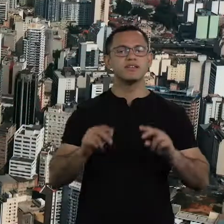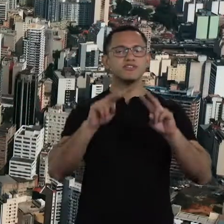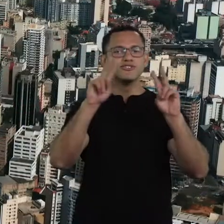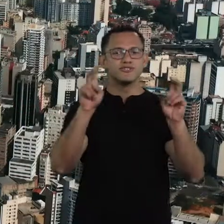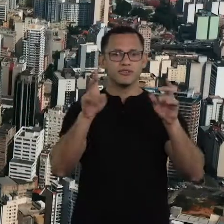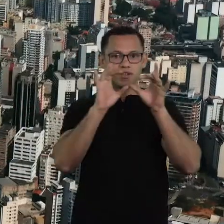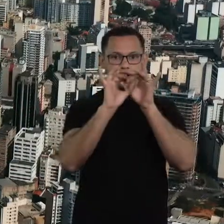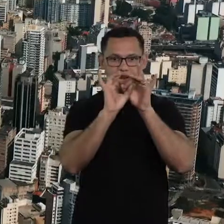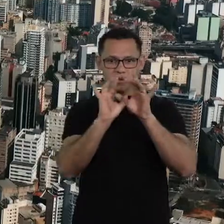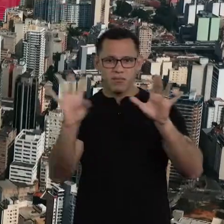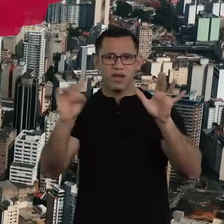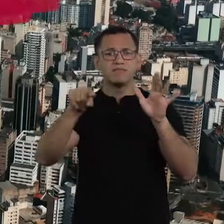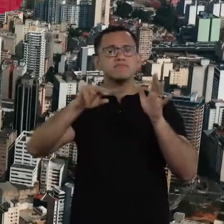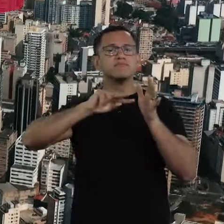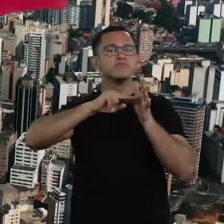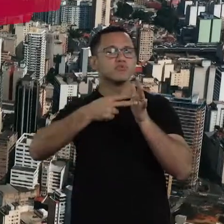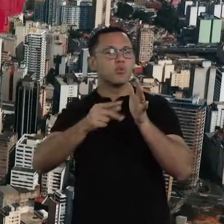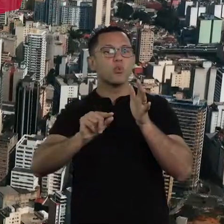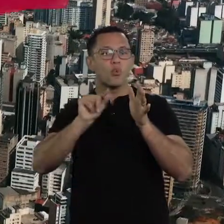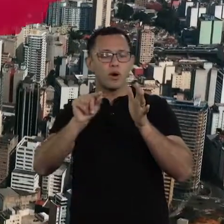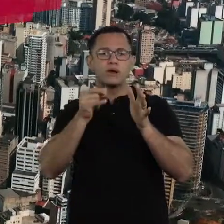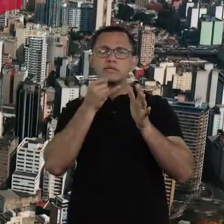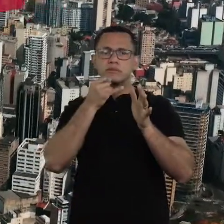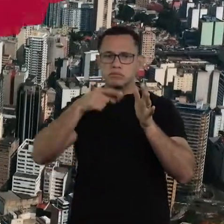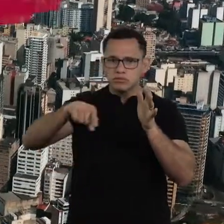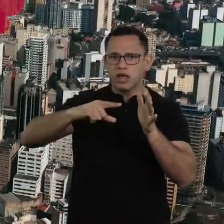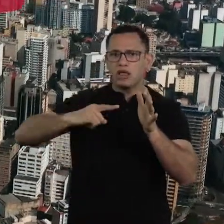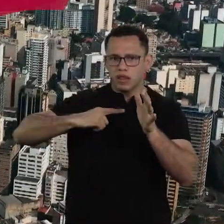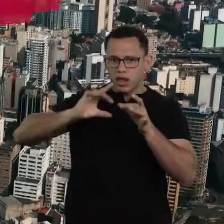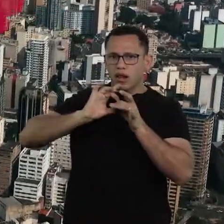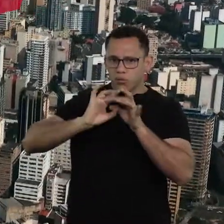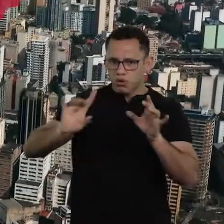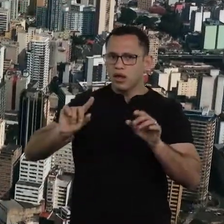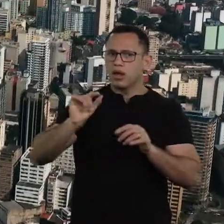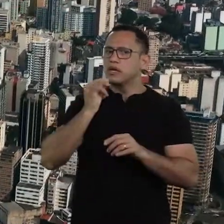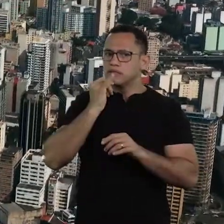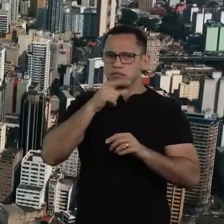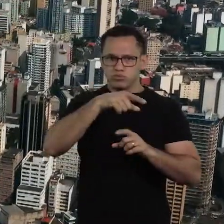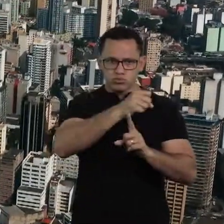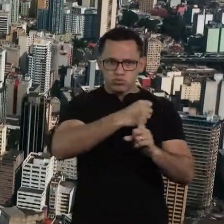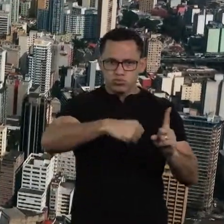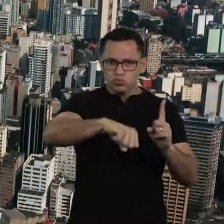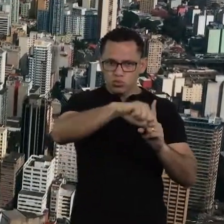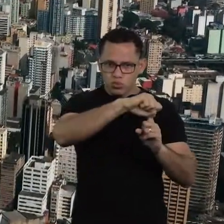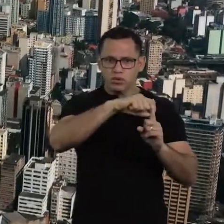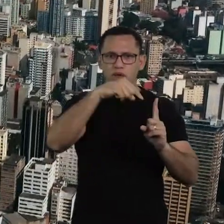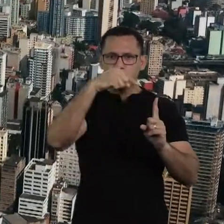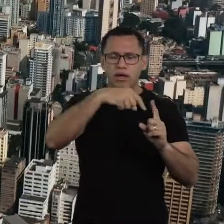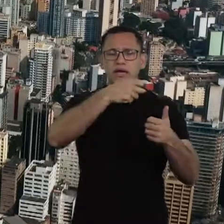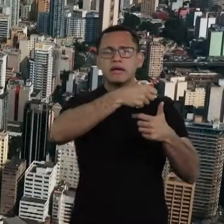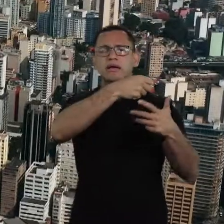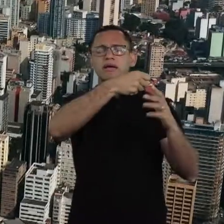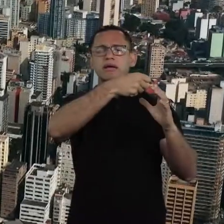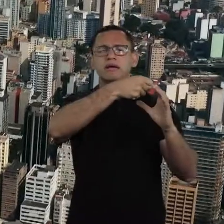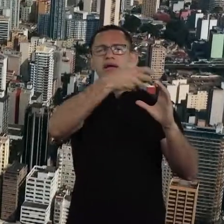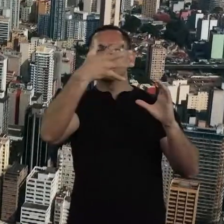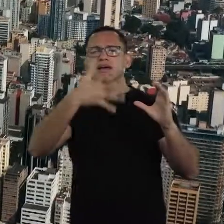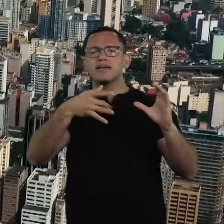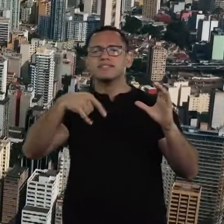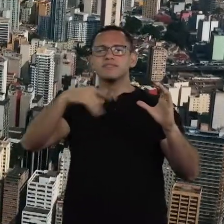Freedom only makes sense and there will only be freedom in a society that is similar to the Brazilian society,